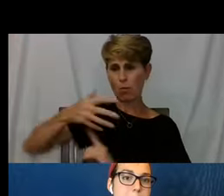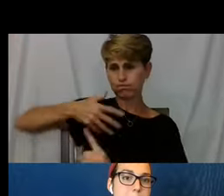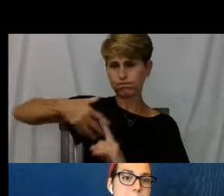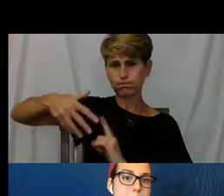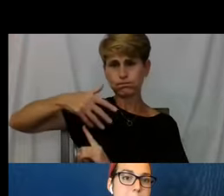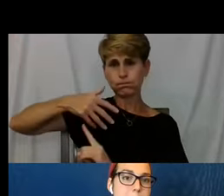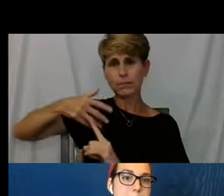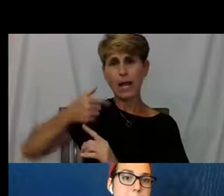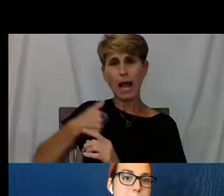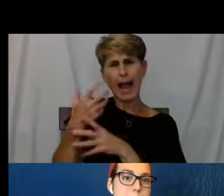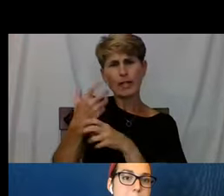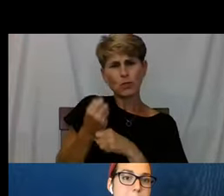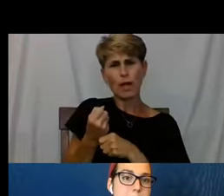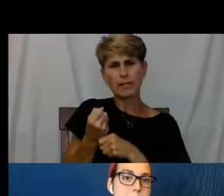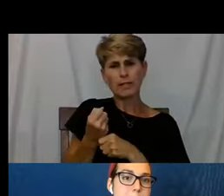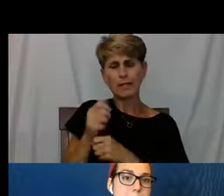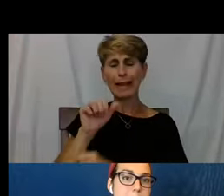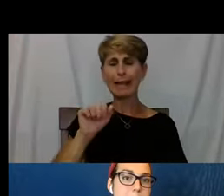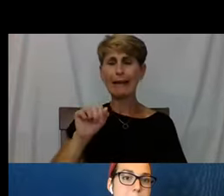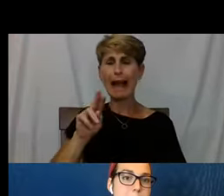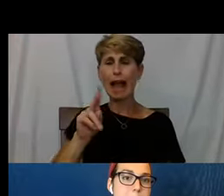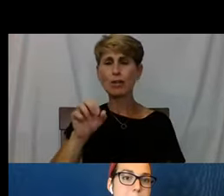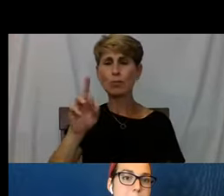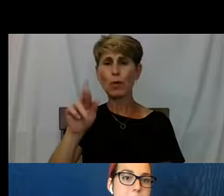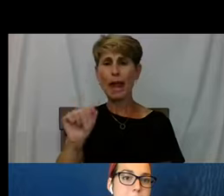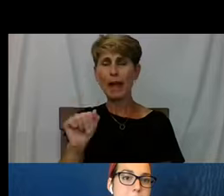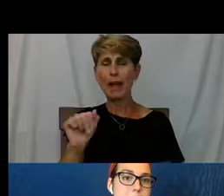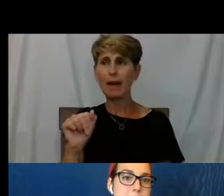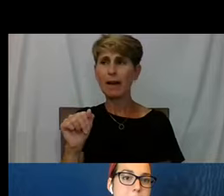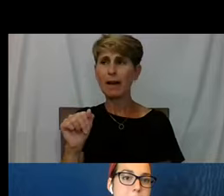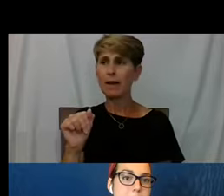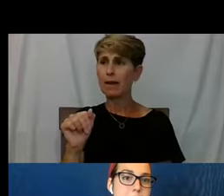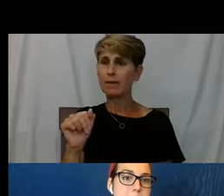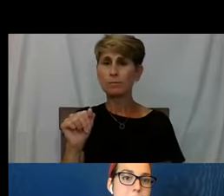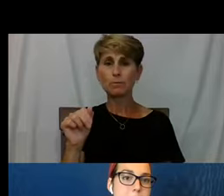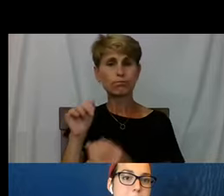and Andrea made a direct connection with me